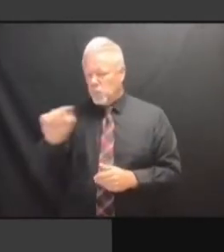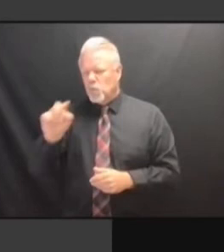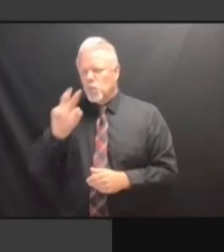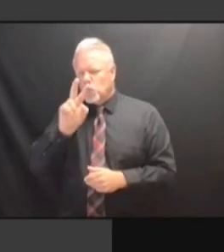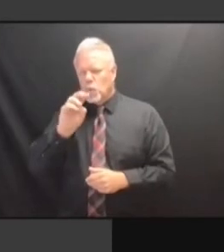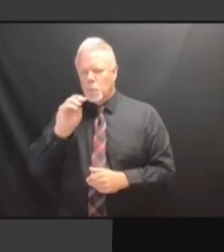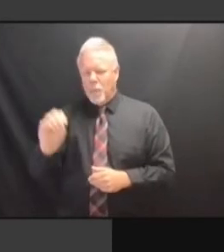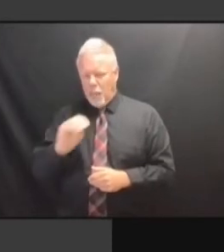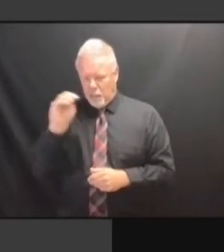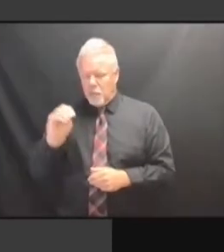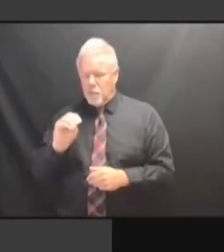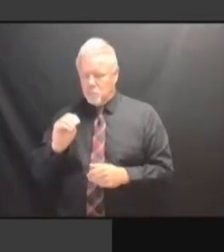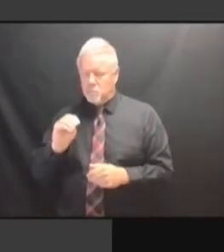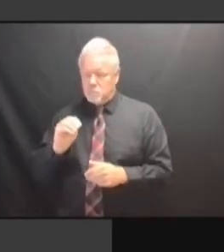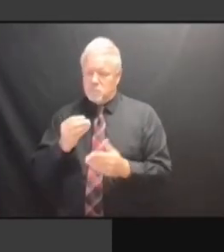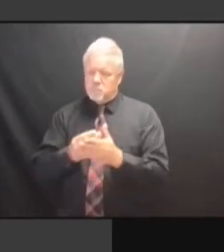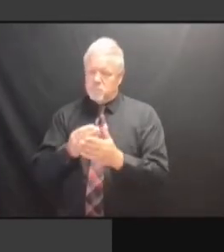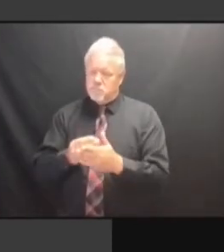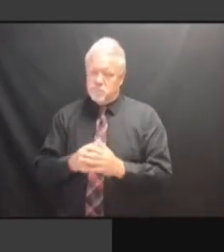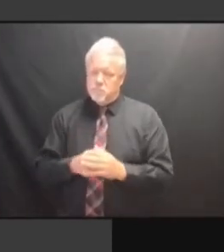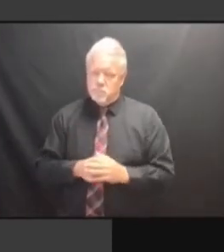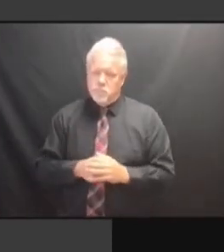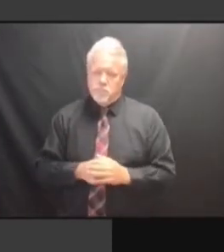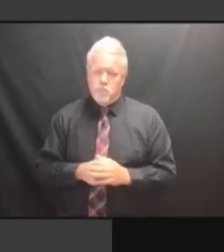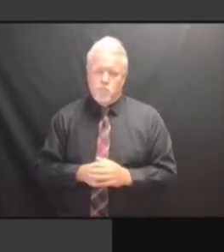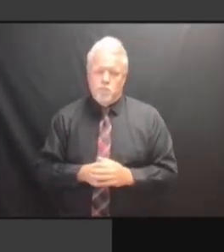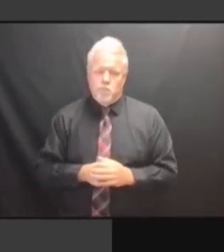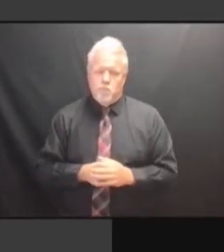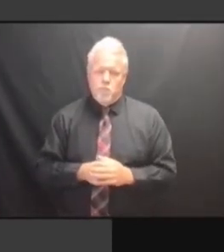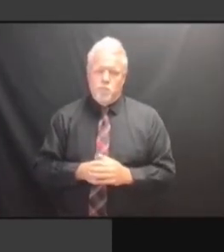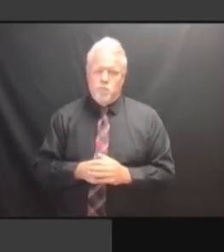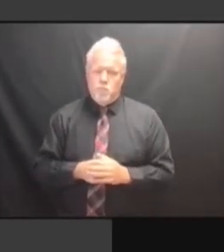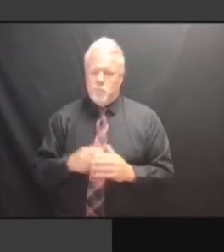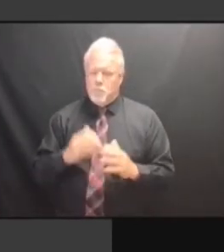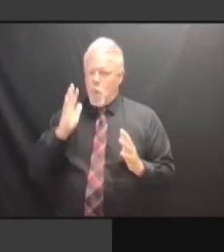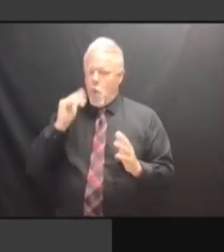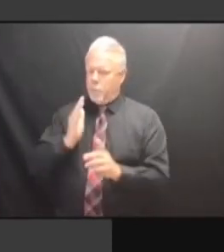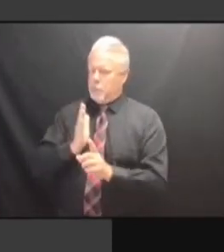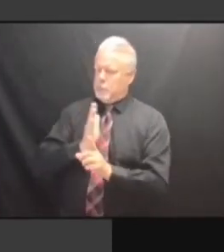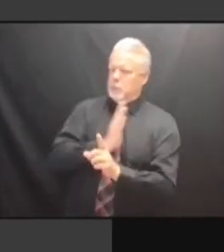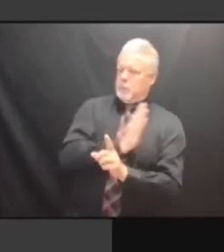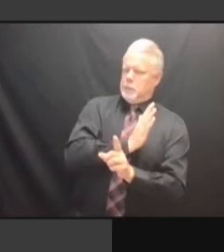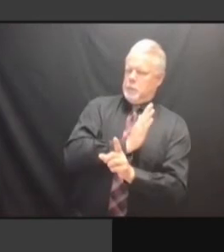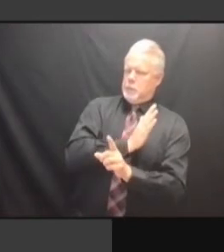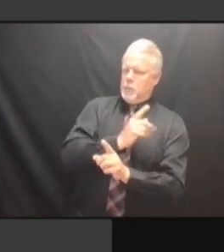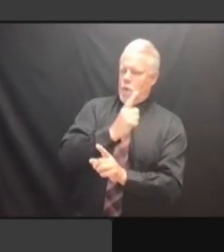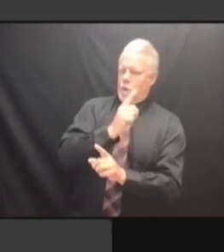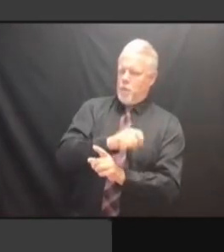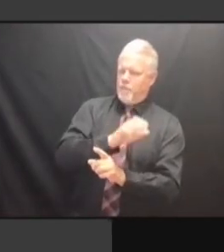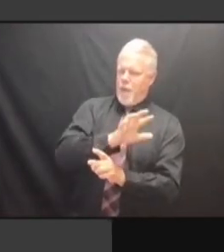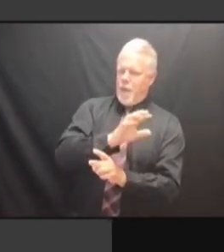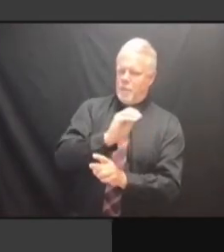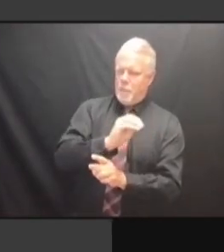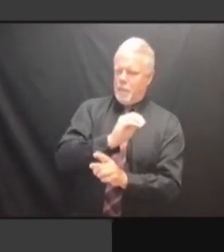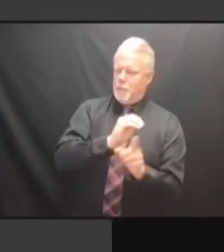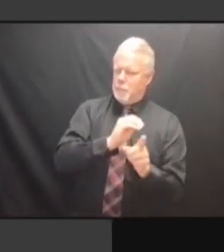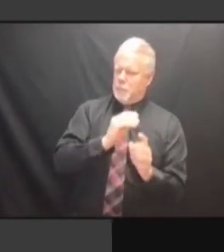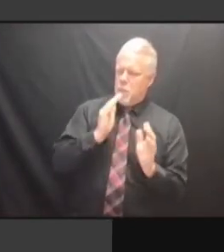THEY'RE HOPING IT'S CLOSER TO THE 1.5 MILLION. THE 1.5 MILLION. THE 1.5 MILLION. AS THE 1.5 MILLION. AS FAR THE 1.5 MILLION. AS FAR AS THE 1.5 MILLION. AS FAR AS FUNDING, THE 1.5 MILLION. AS FAR AS FUNDING, FOR THE 1.5 MILLION. AS FAR AS FUNDING, FOR THIS AS FAR AS FUNDING, FOR THIS AS FAR AS FUNDING, FOR THIS FISCAL AS FAR AS FUNDING, FOR THIS FISCAL YEAR, AS FAR AS FUNDING, FOR THIS FISCAL YEAR, WE AS FAR AS FUNDING, FOR THIS FISCAL YEAR, WE ARE AS FAR AS FUNDING, FOR THIS FISCAL YEAR, WE ARE IN AS FAR AS FUNDING, FOR THIS FISCAL YEAR, WE ARE IN A AS FAR AS FUNDING, FOR THIS FISCAL YEAR, WE ARE IN A GOOD FISCAL YEAR, WE ARE IN A GOOD FISCAL YEAR, WE ARE IN A GOOD POSITION FISCAL YEAR, WE ARE IN A GOOD POSITION FOR FISCAL YEAR, WE ARE IN A GOOD POSITION FOR THAT, FISCAL YEAR, WE ARE IN A GOOD POSITION FOR THAT, BECAUSE